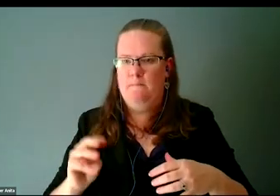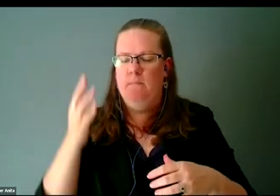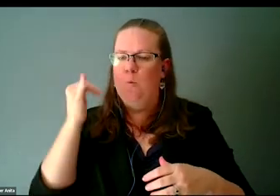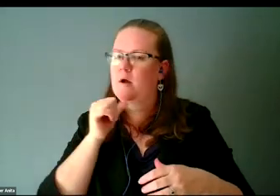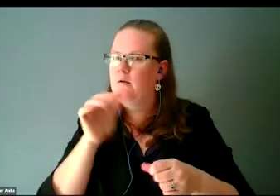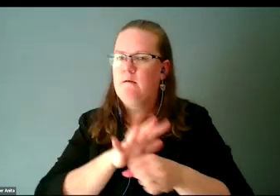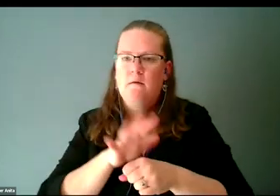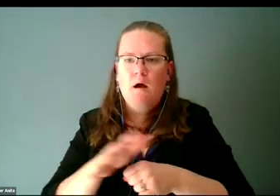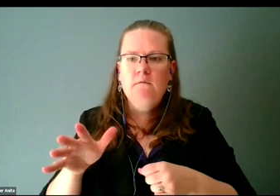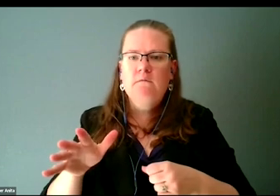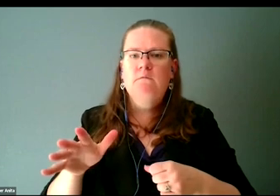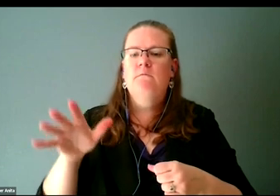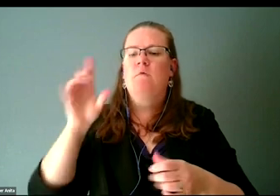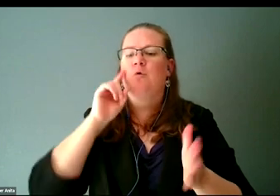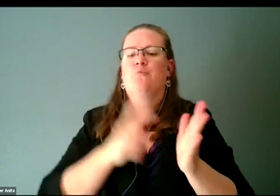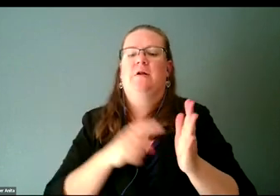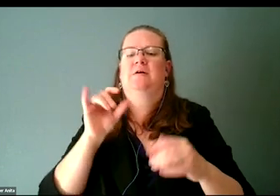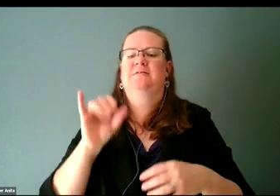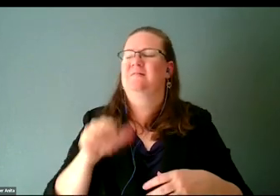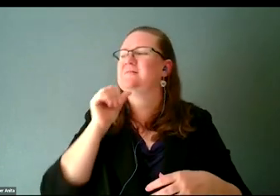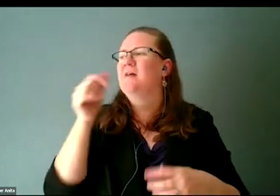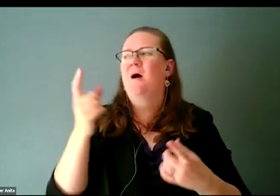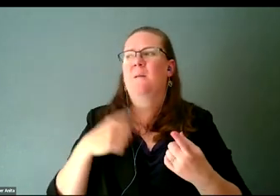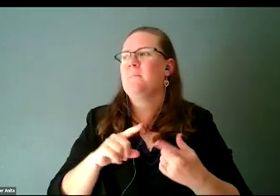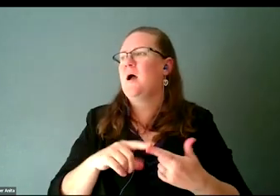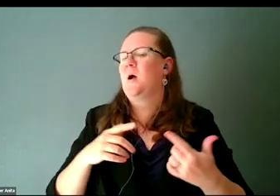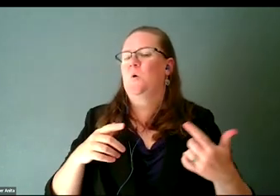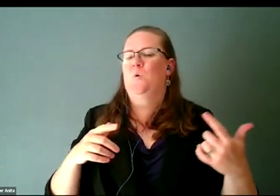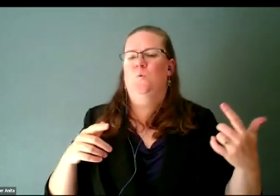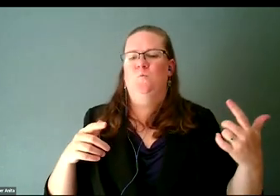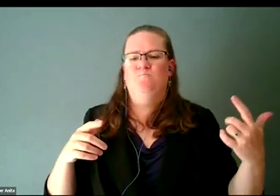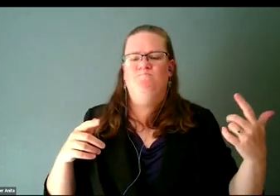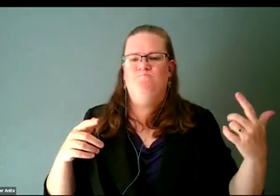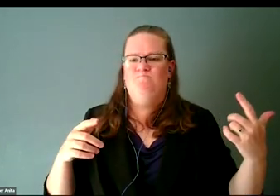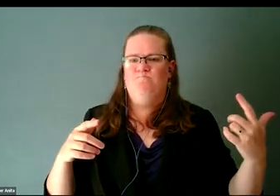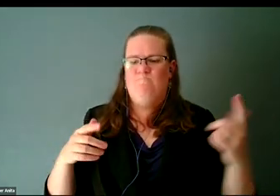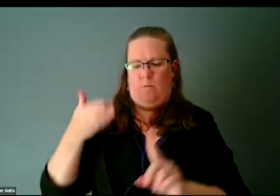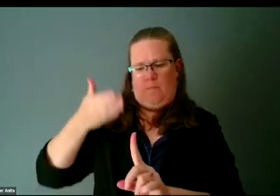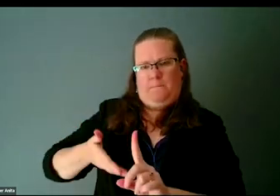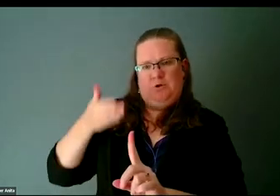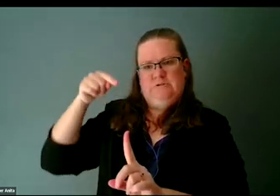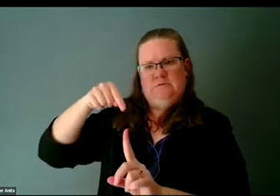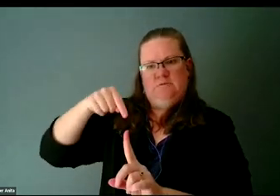that it is not about the person with the disabilities condition,